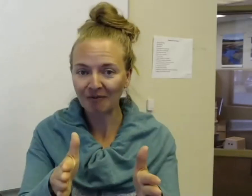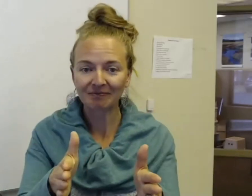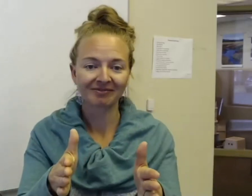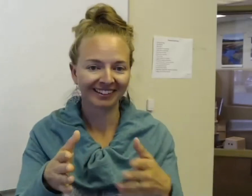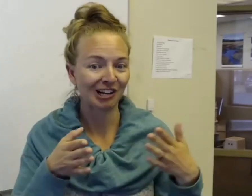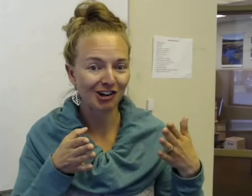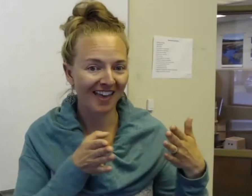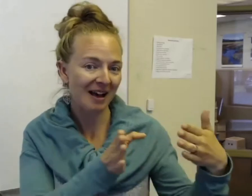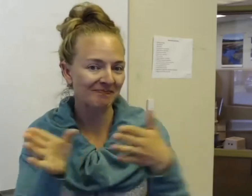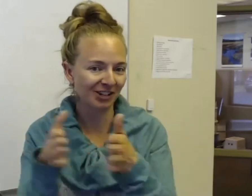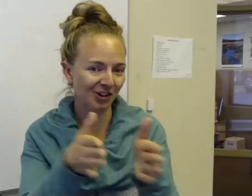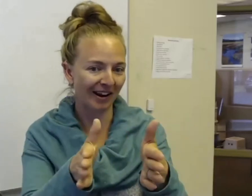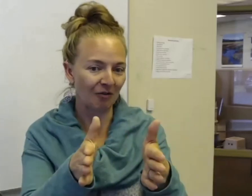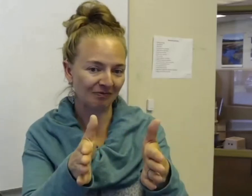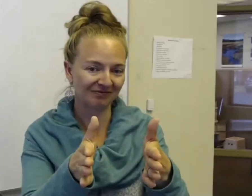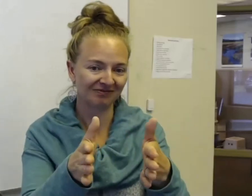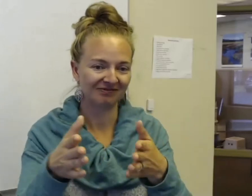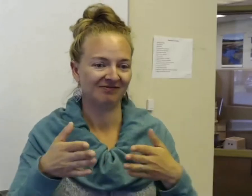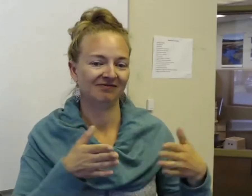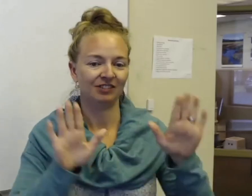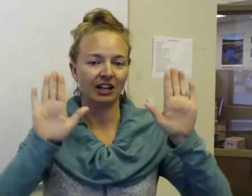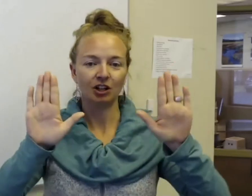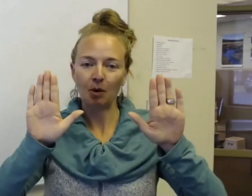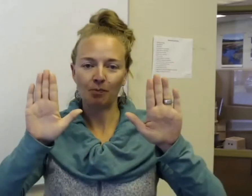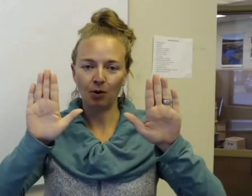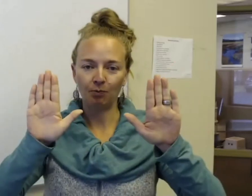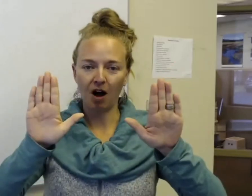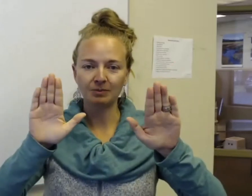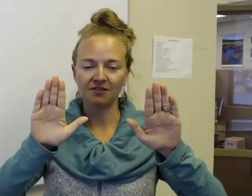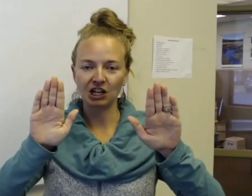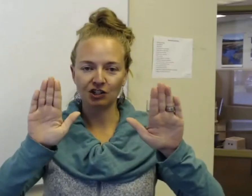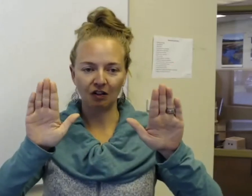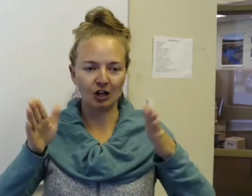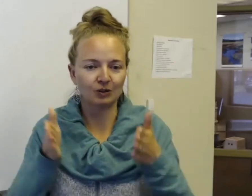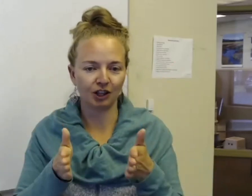Can you try that? Trail. You take your both palms and the fingers are closed.